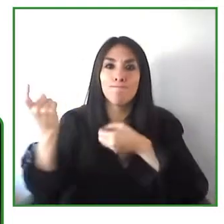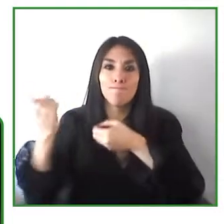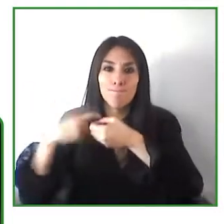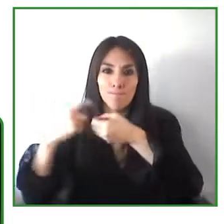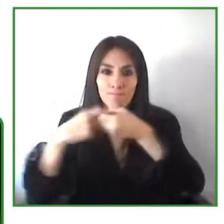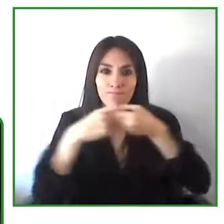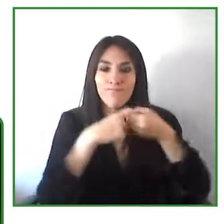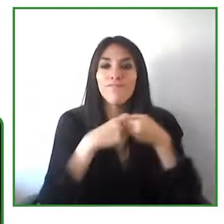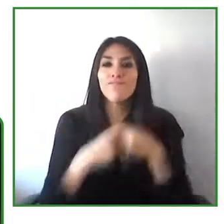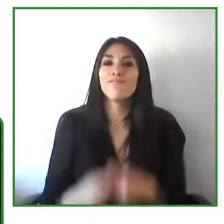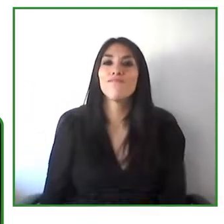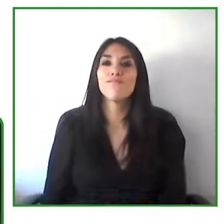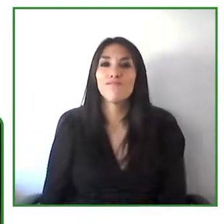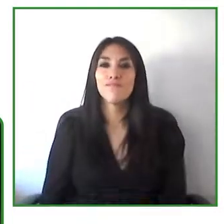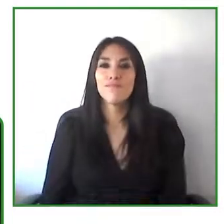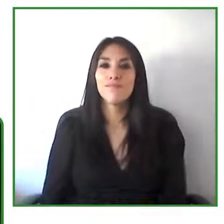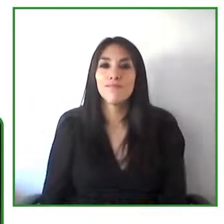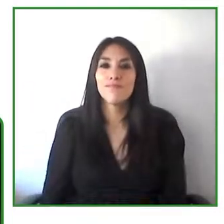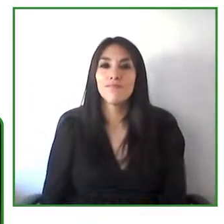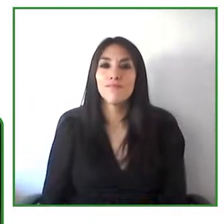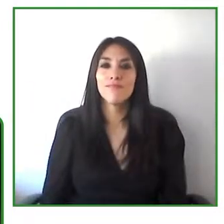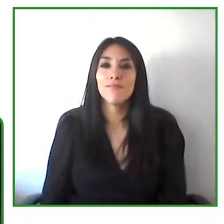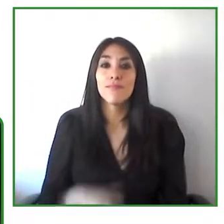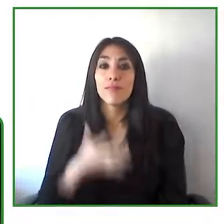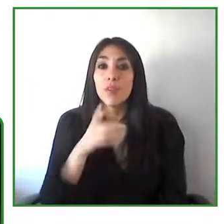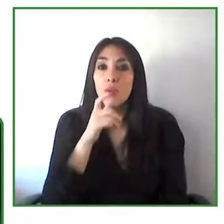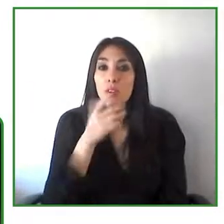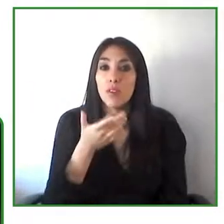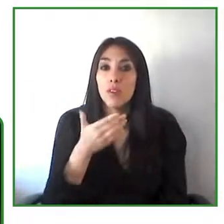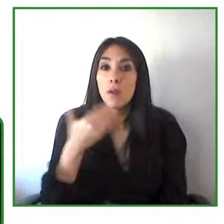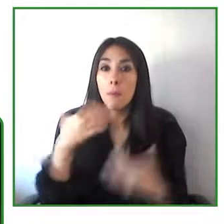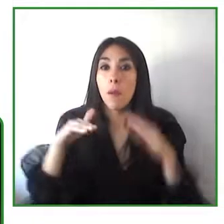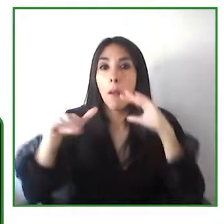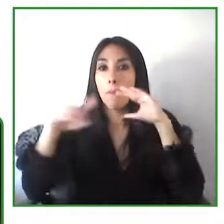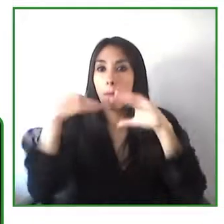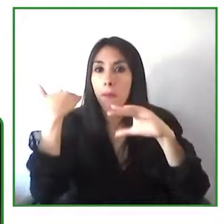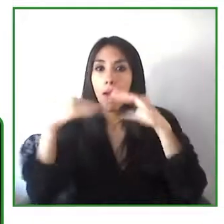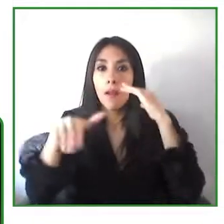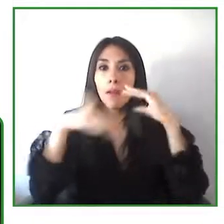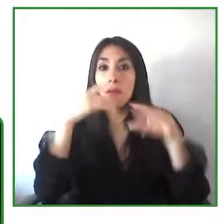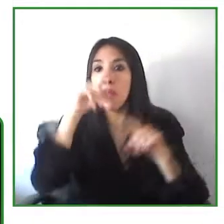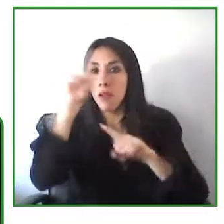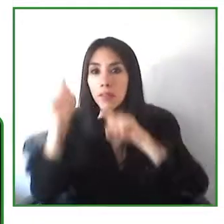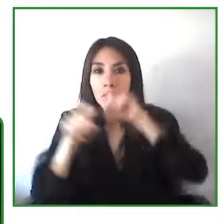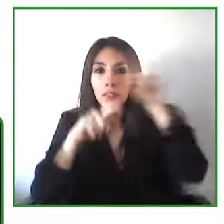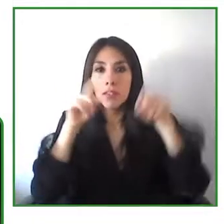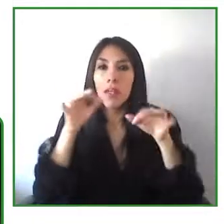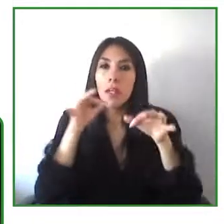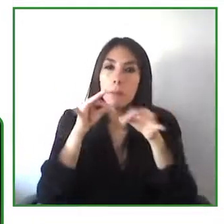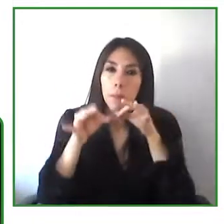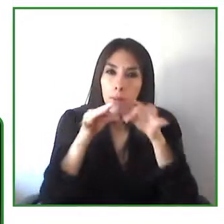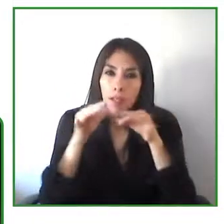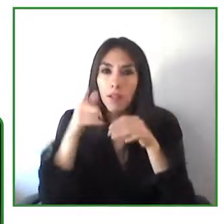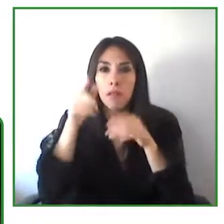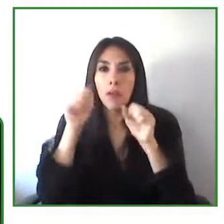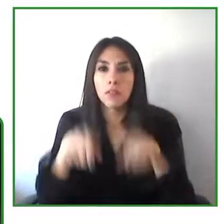We will be answering by chat and by email all your requests.